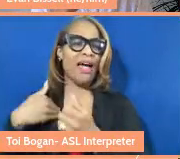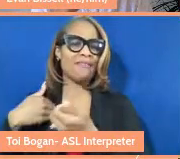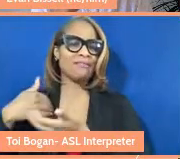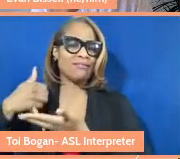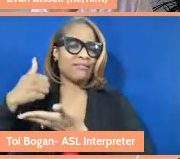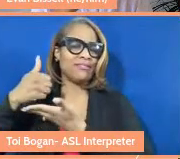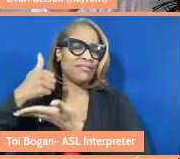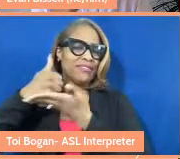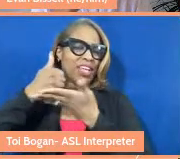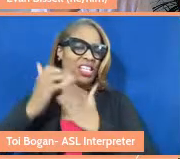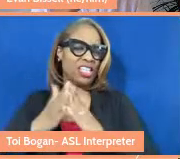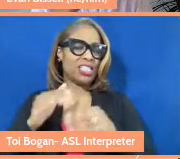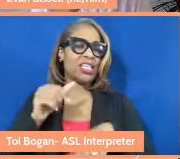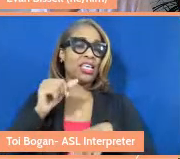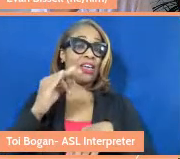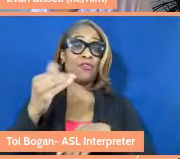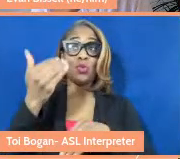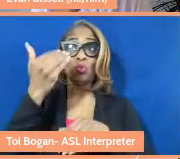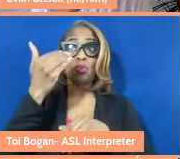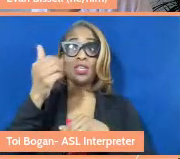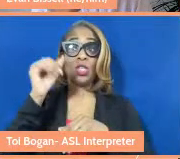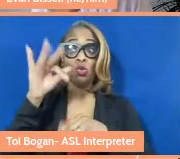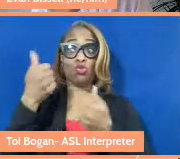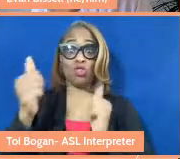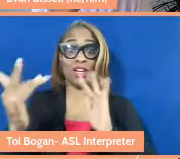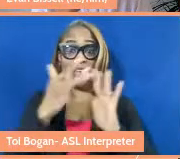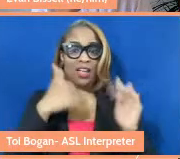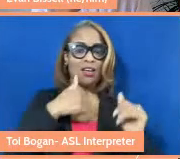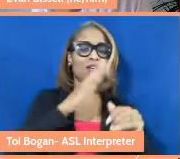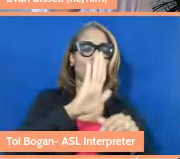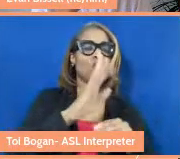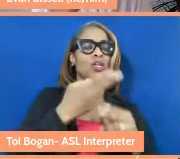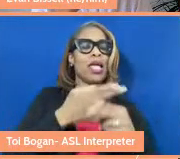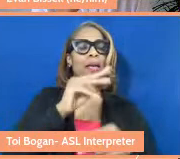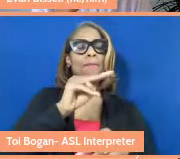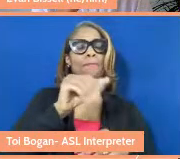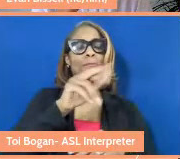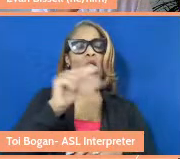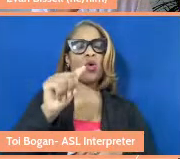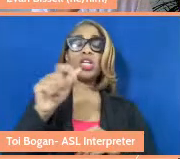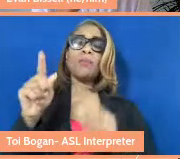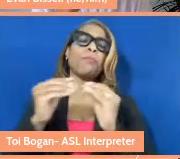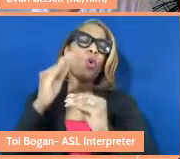her if you tried to reach me. Her name is Mara. But she's more of an assistant, she's a friend. I